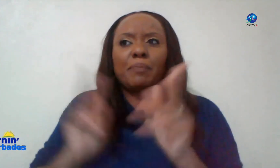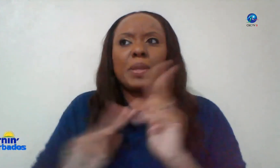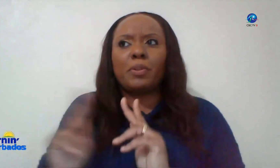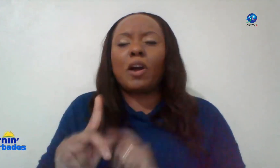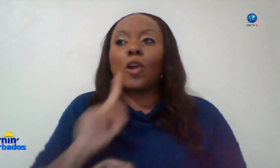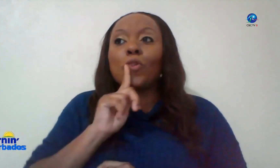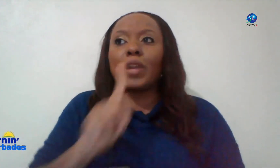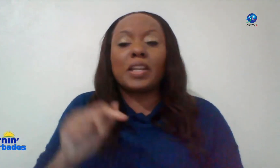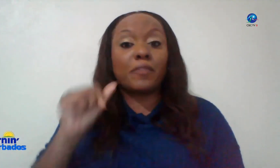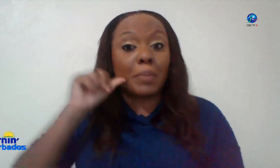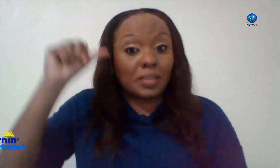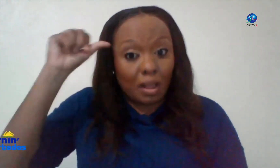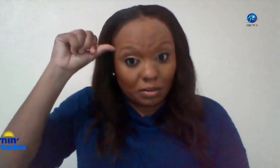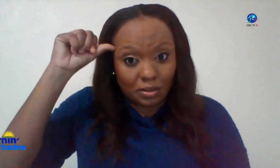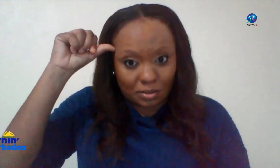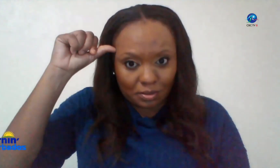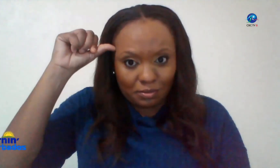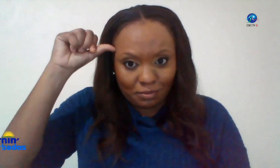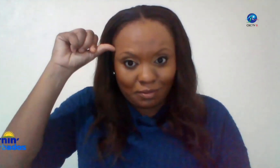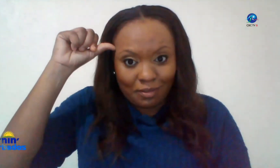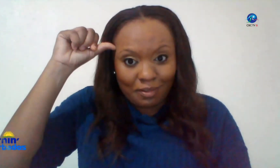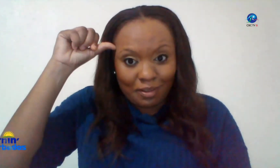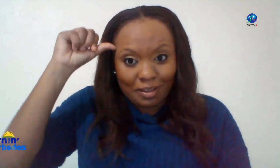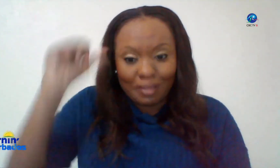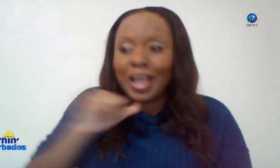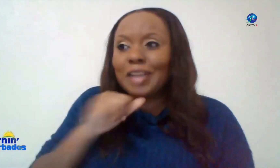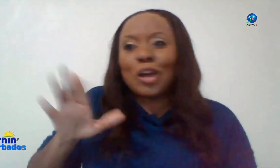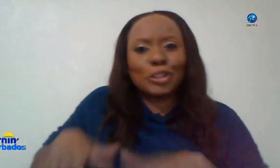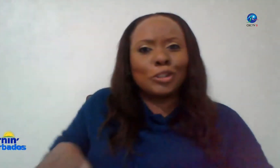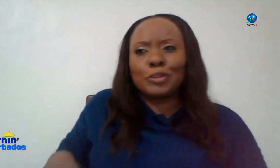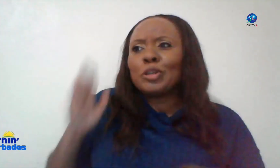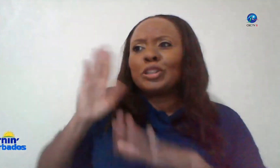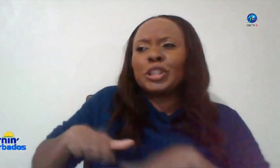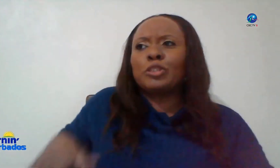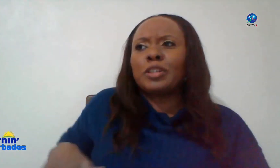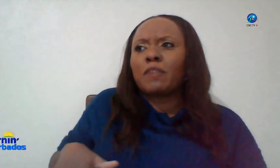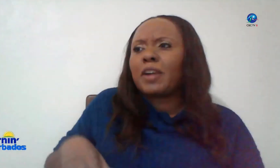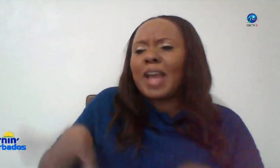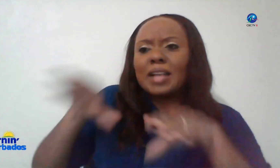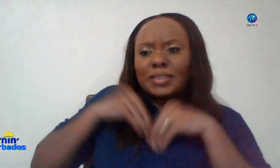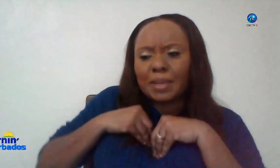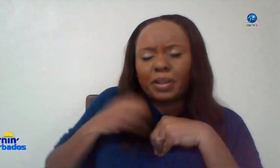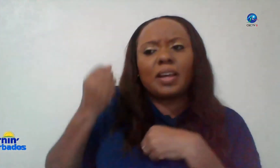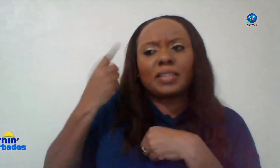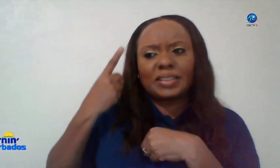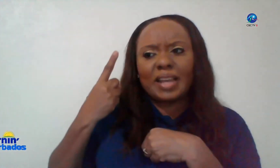their people are really from adults mm-hmm and not children you know children are very accepting and